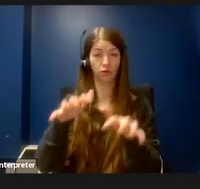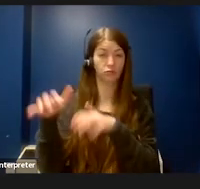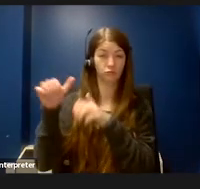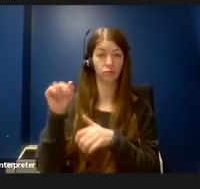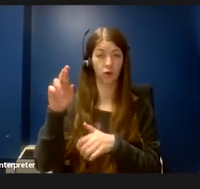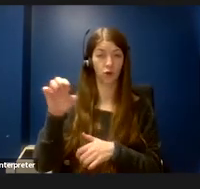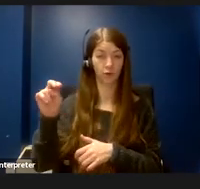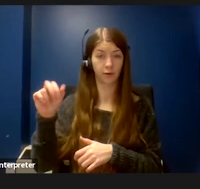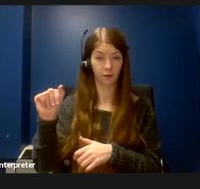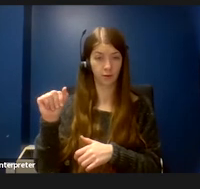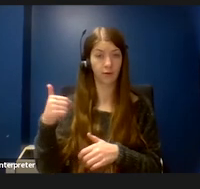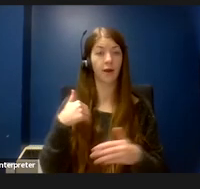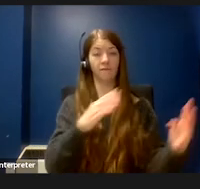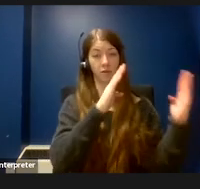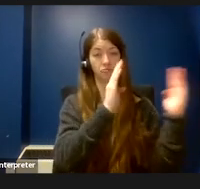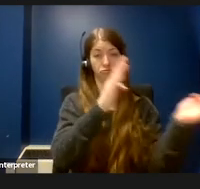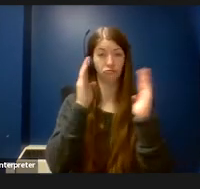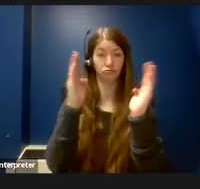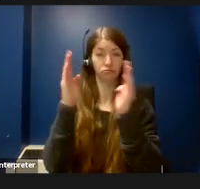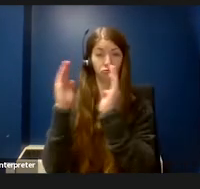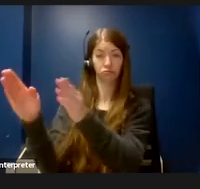aisles and aisles of posters and a large crowd of people.